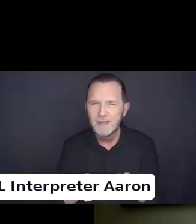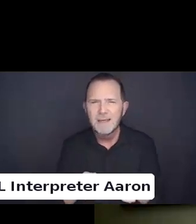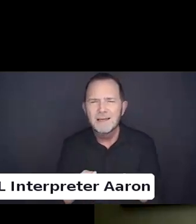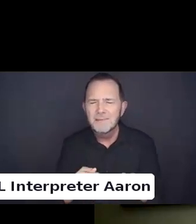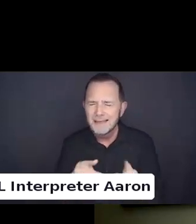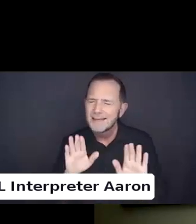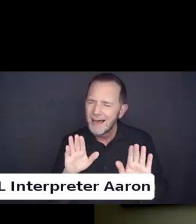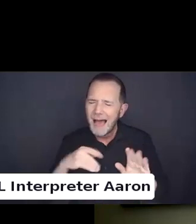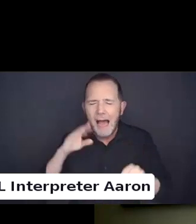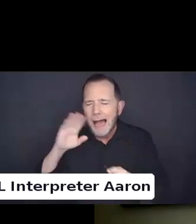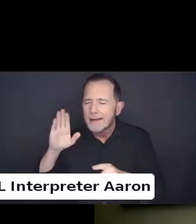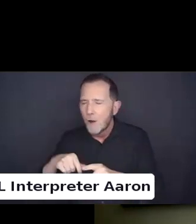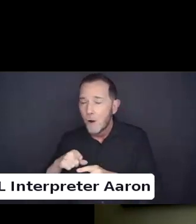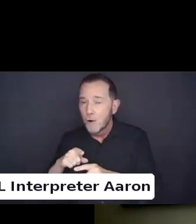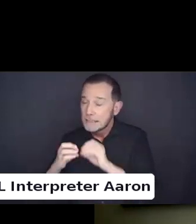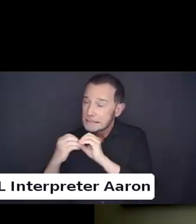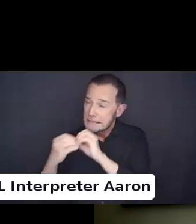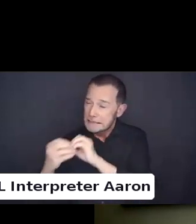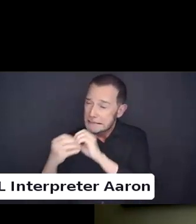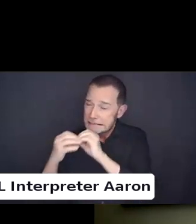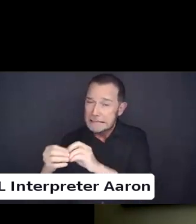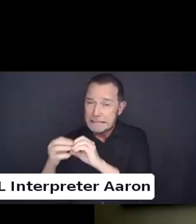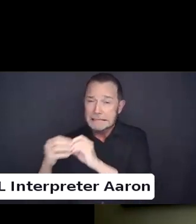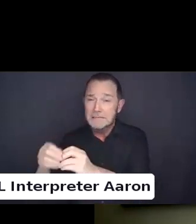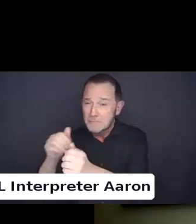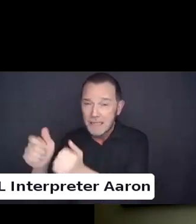for that matter.